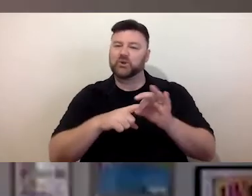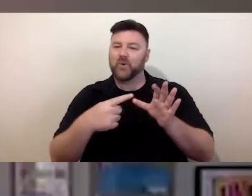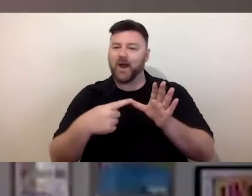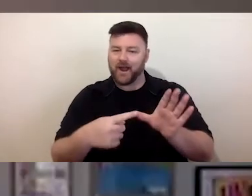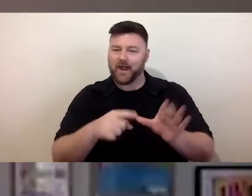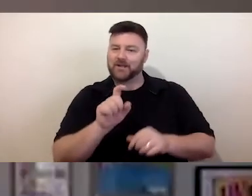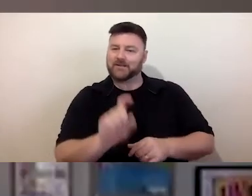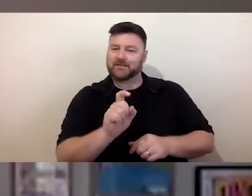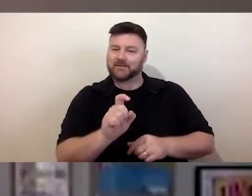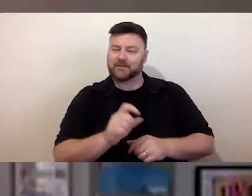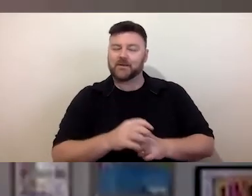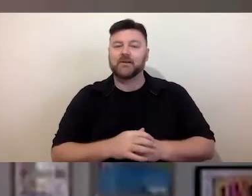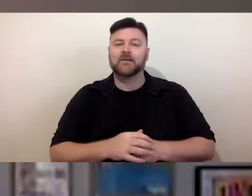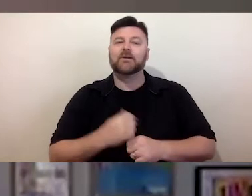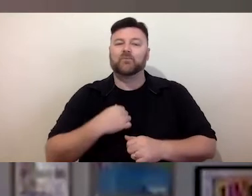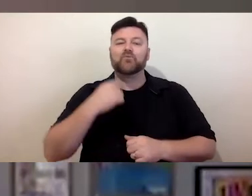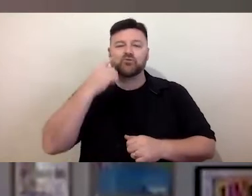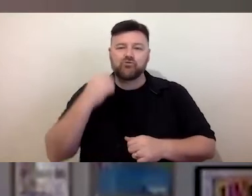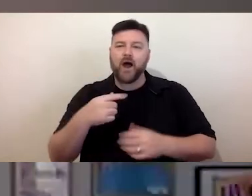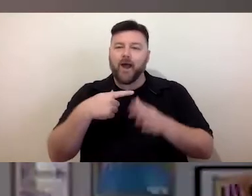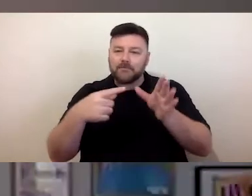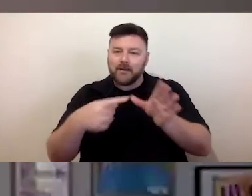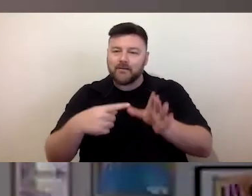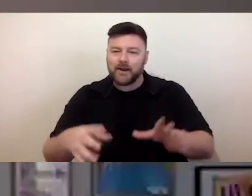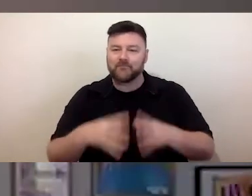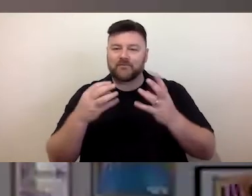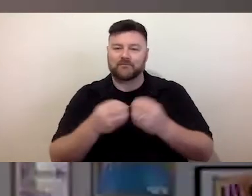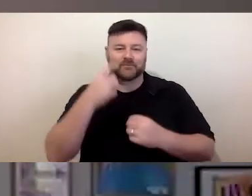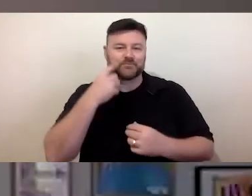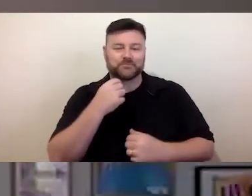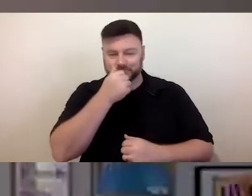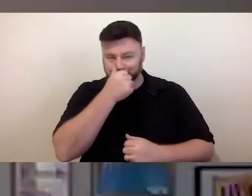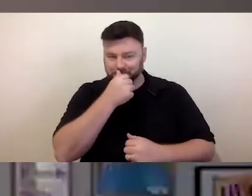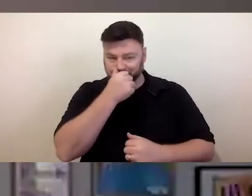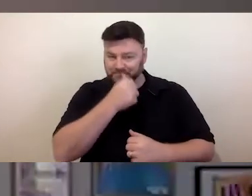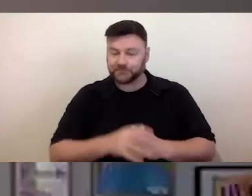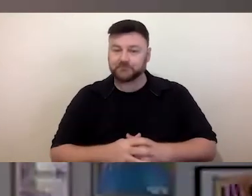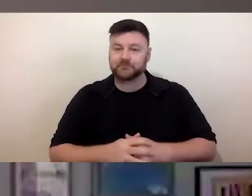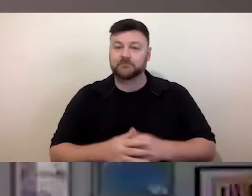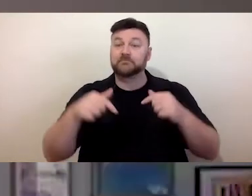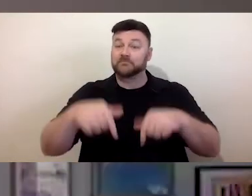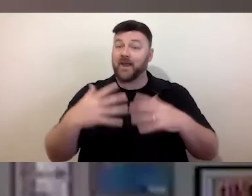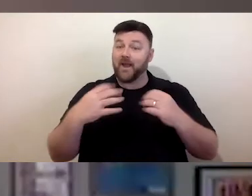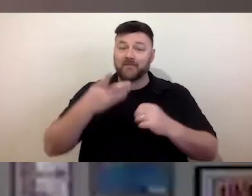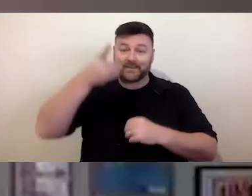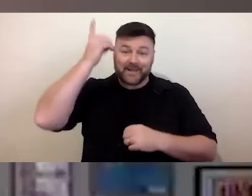through as many questions as we can by the end of today's session. We're joined by David and Lisa, Auslan interpreting throughout.